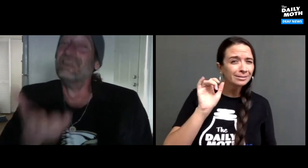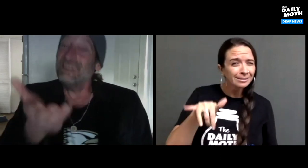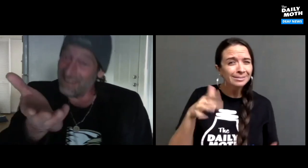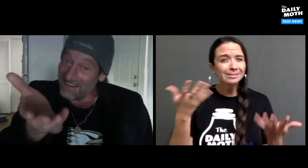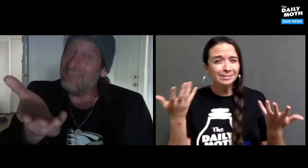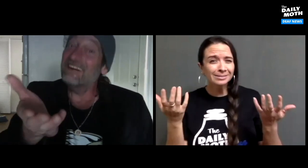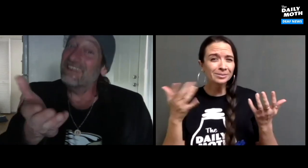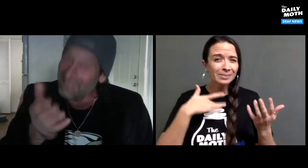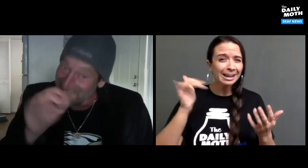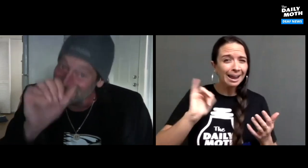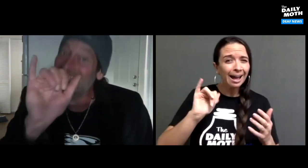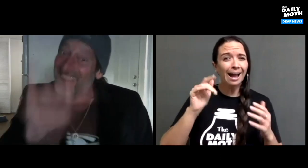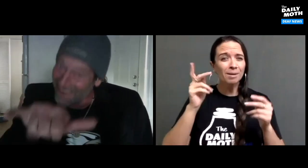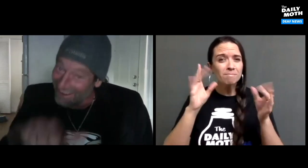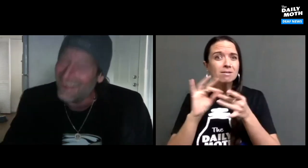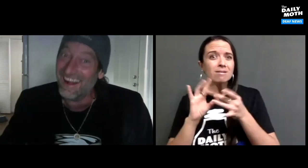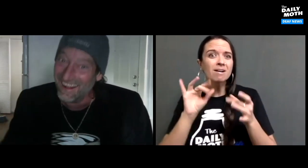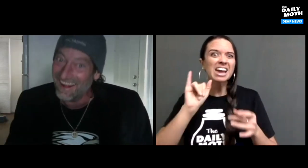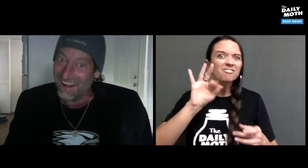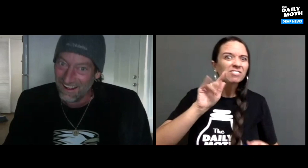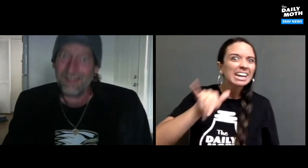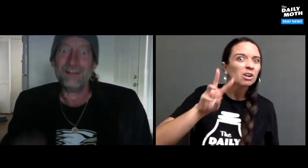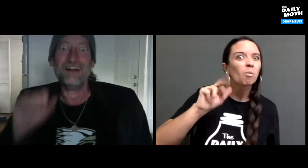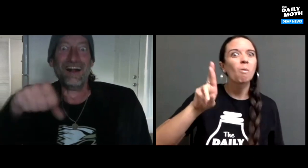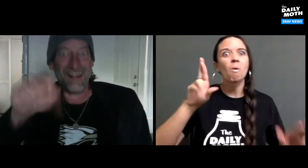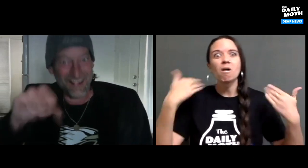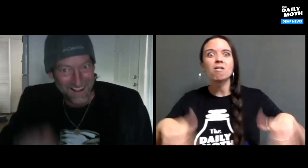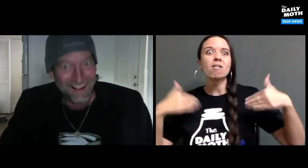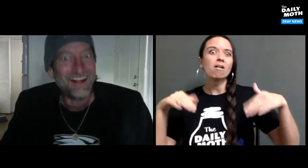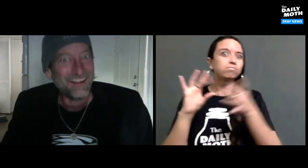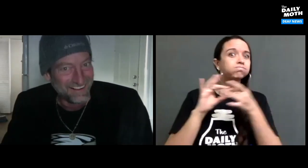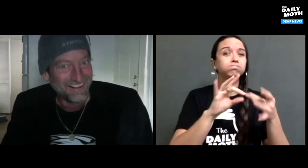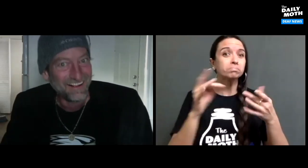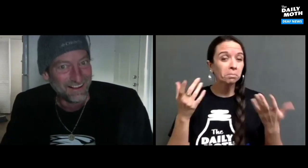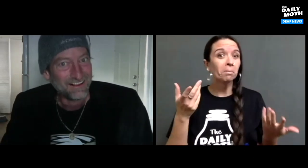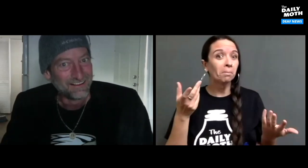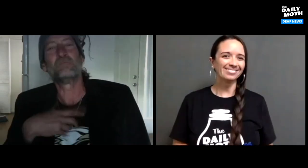Ah yes perhaps! I have seen people talk a lot about "Avengers: Infinity War."